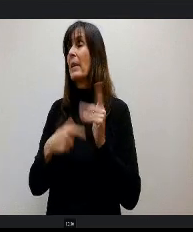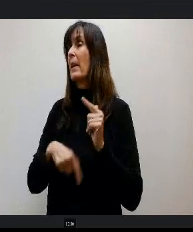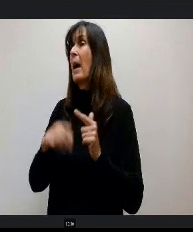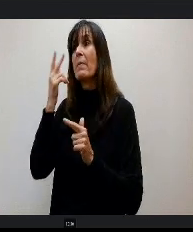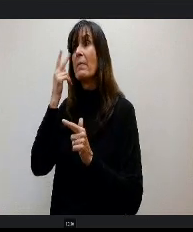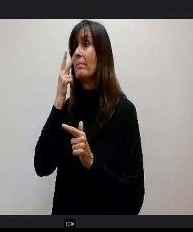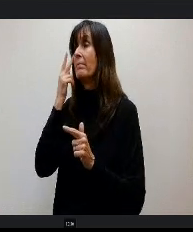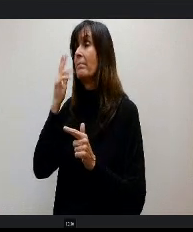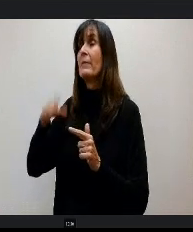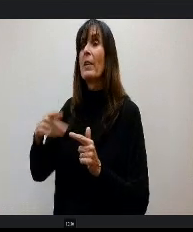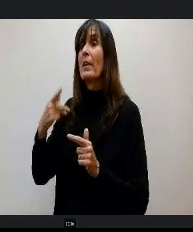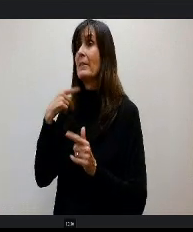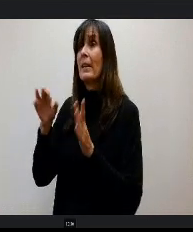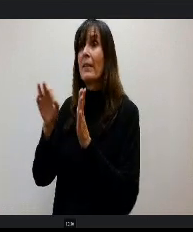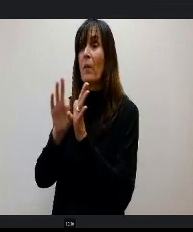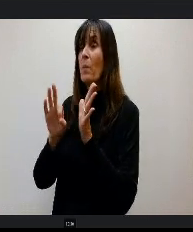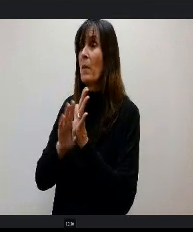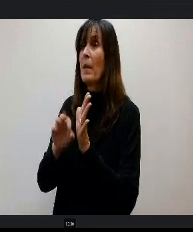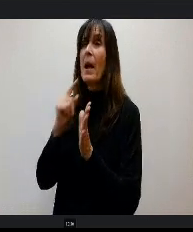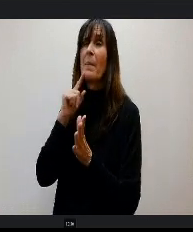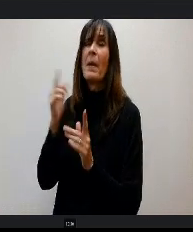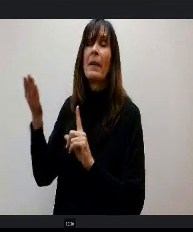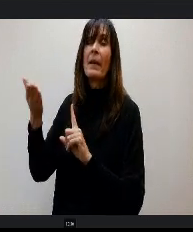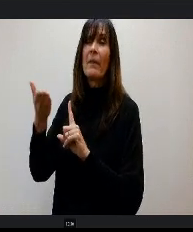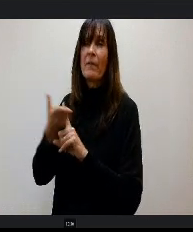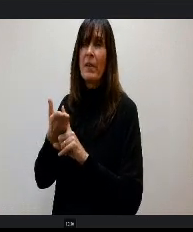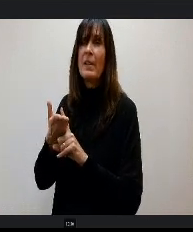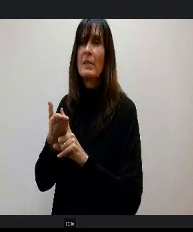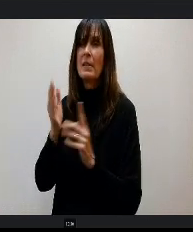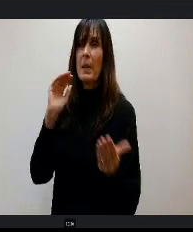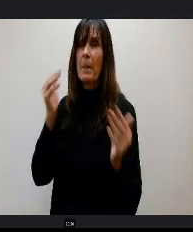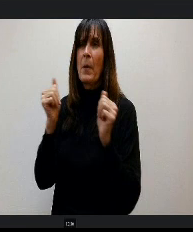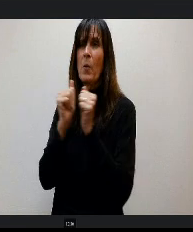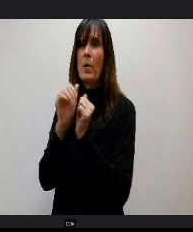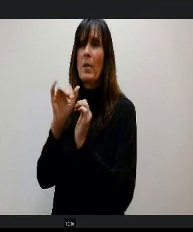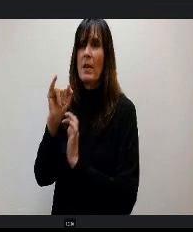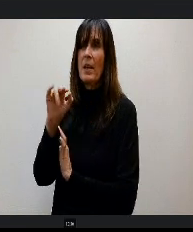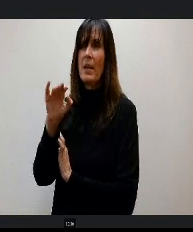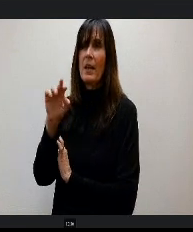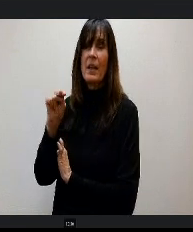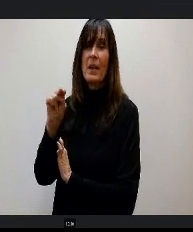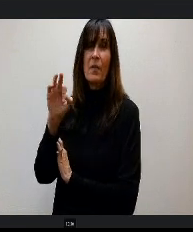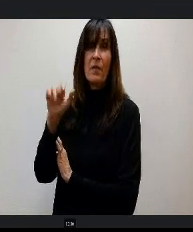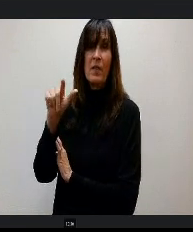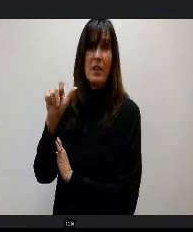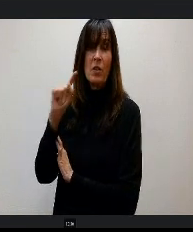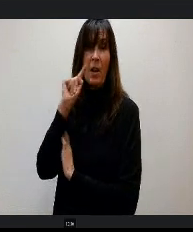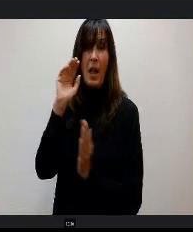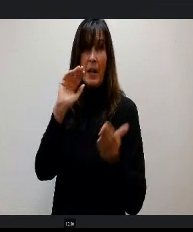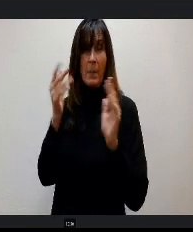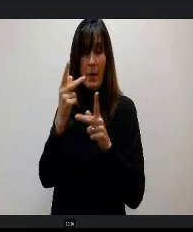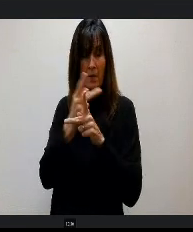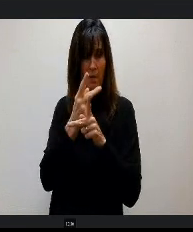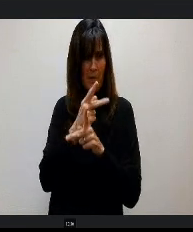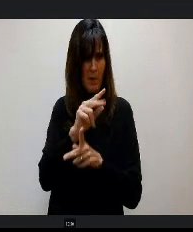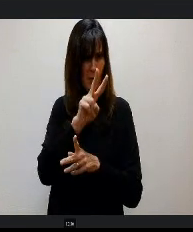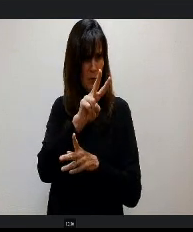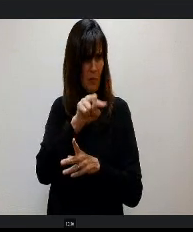t convinced it's getting rid of inflation when I do the math for all these districts, I keep getting 2.6% two .6% two point